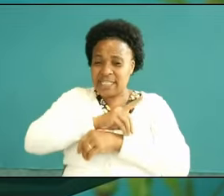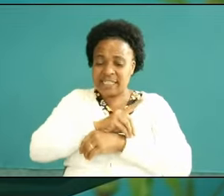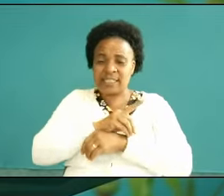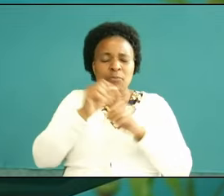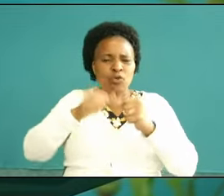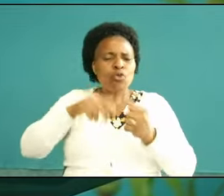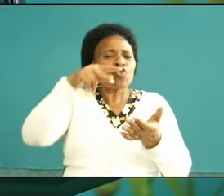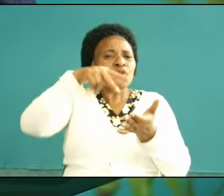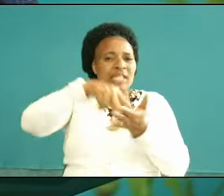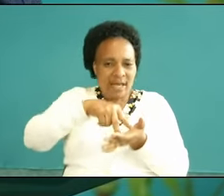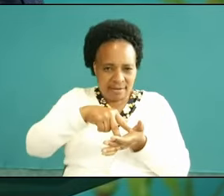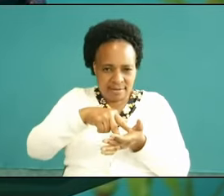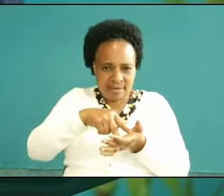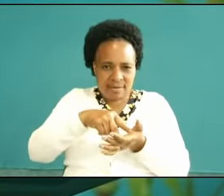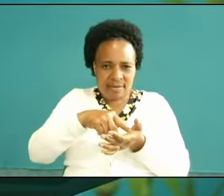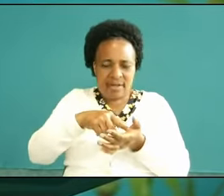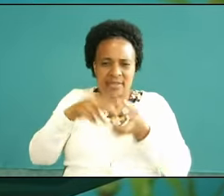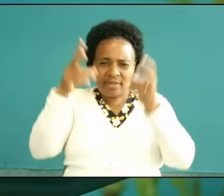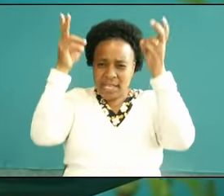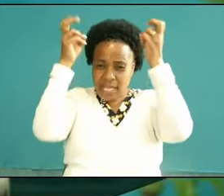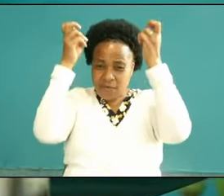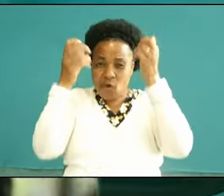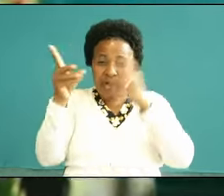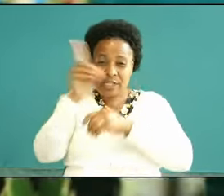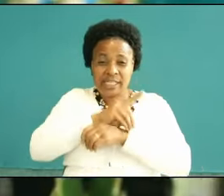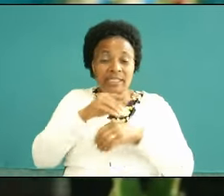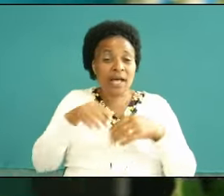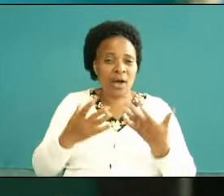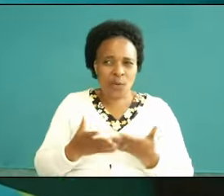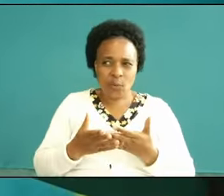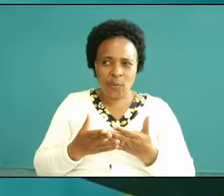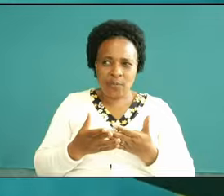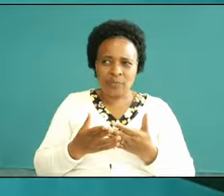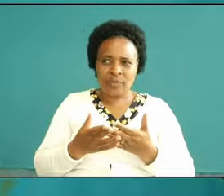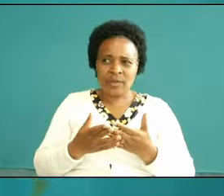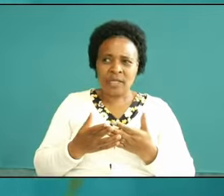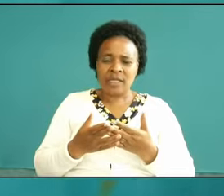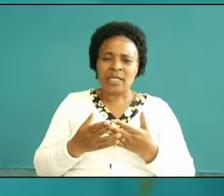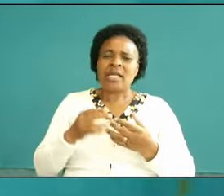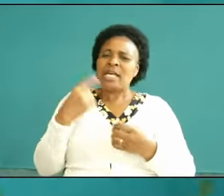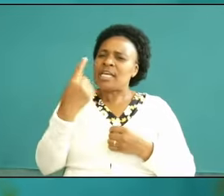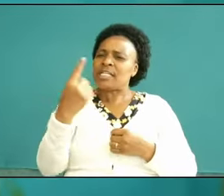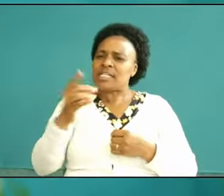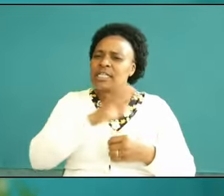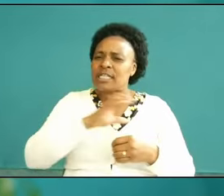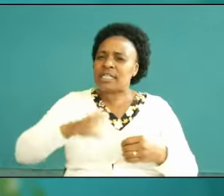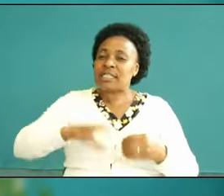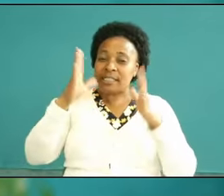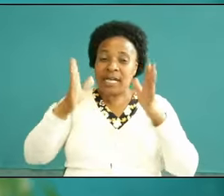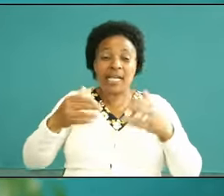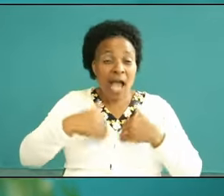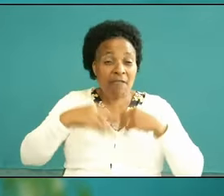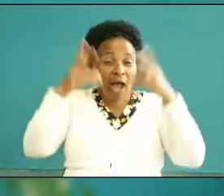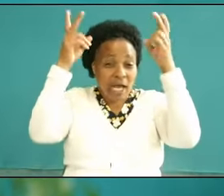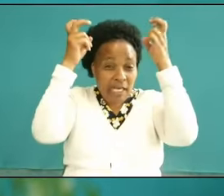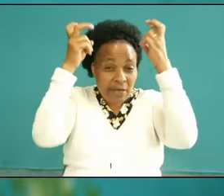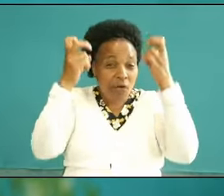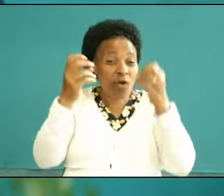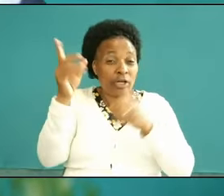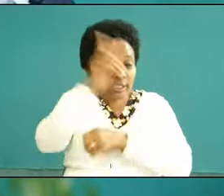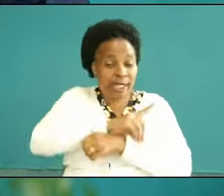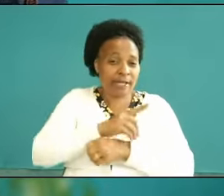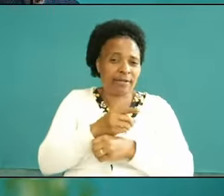in the evil day and let me say here that every Christian has an evil day every one of us we